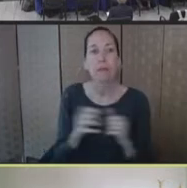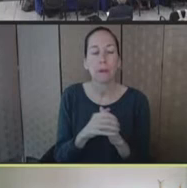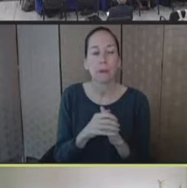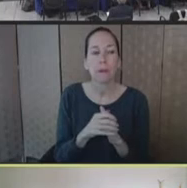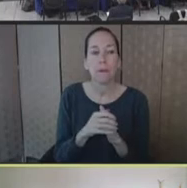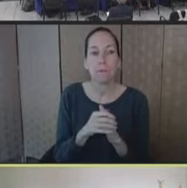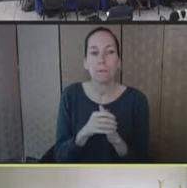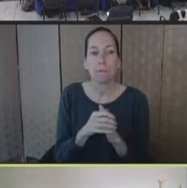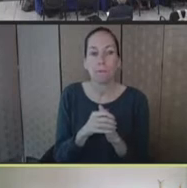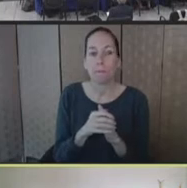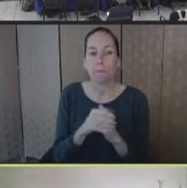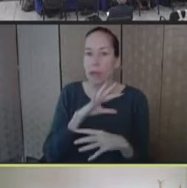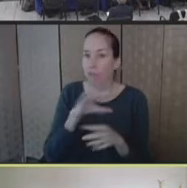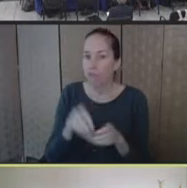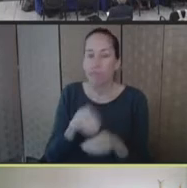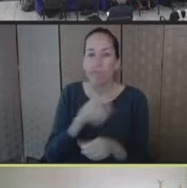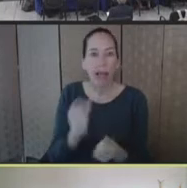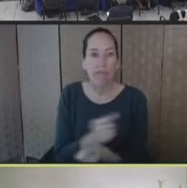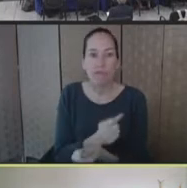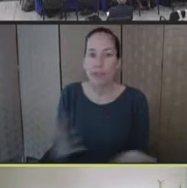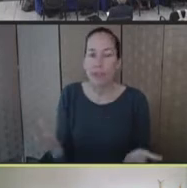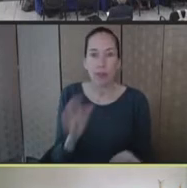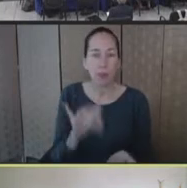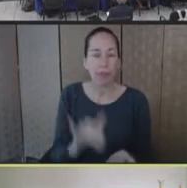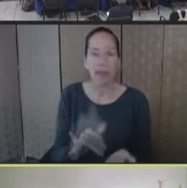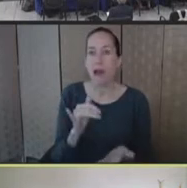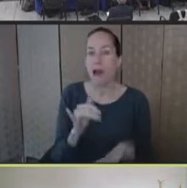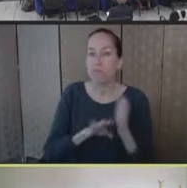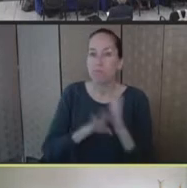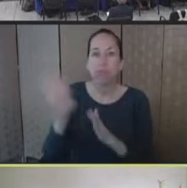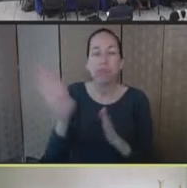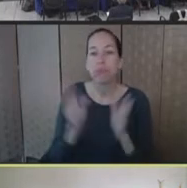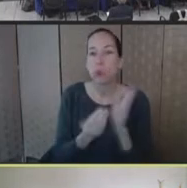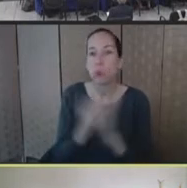So there's substantial growth for the program as a result. Slide please.